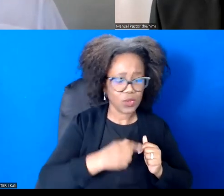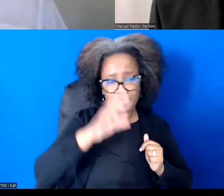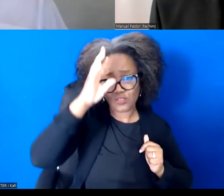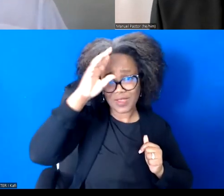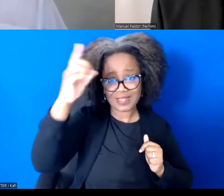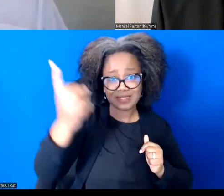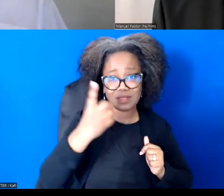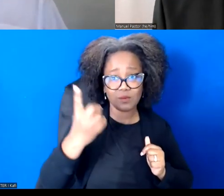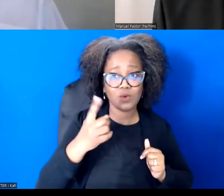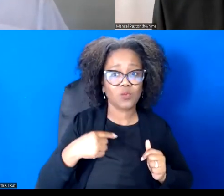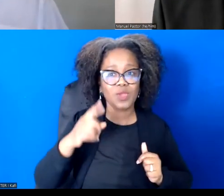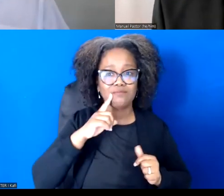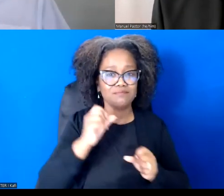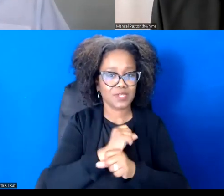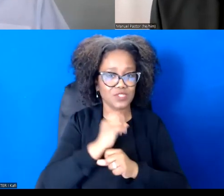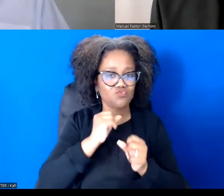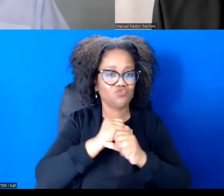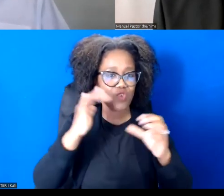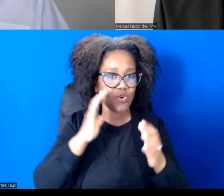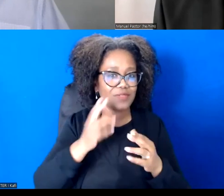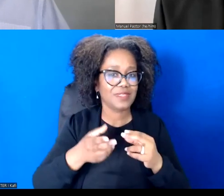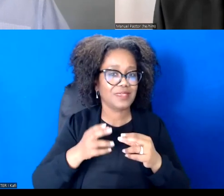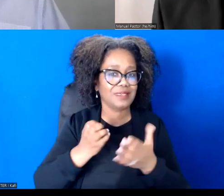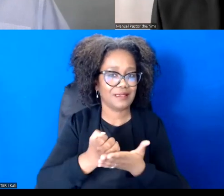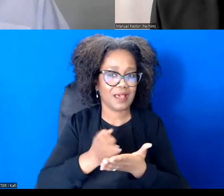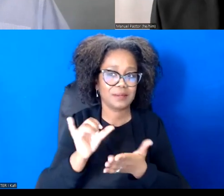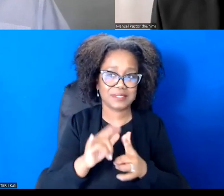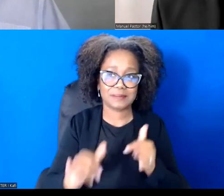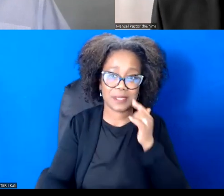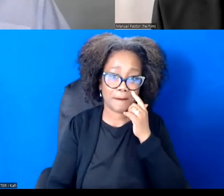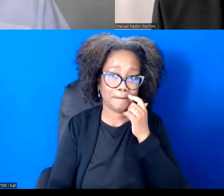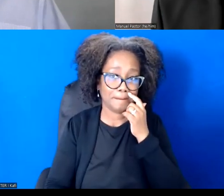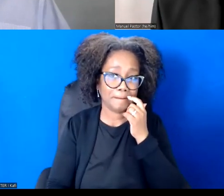No, I think that's true. And I don't think that's really provoked by what you're saying, is that, you know, when